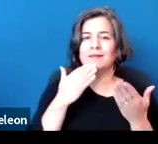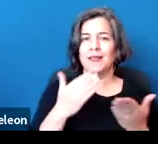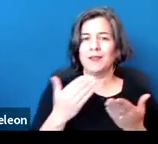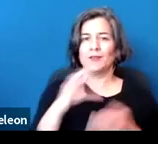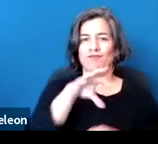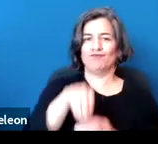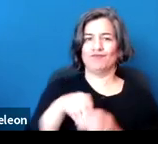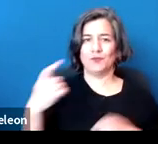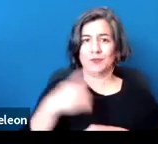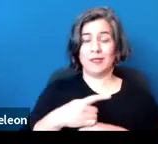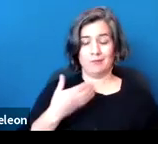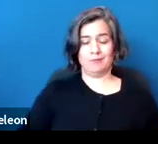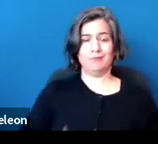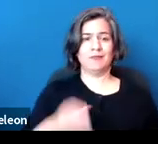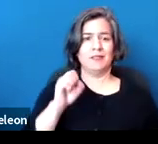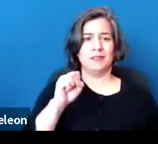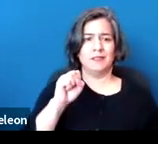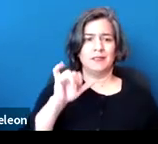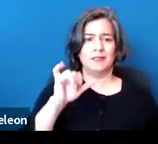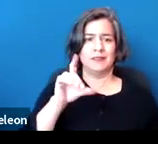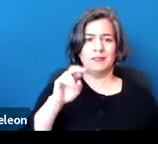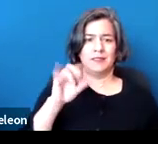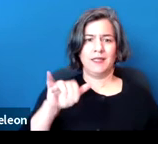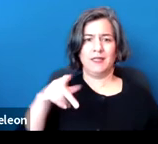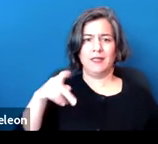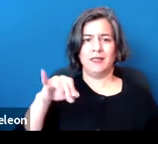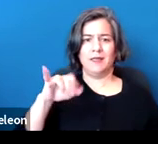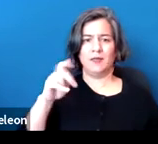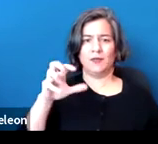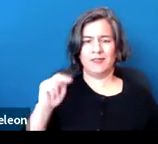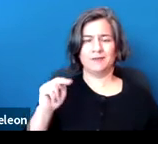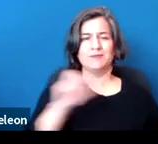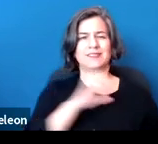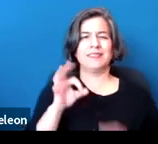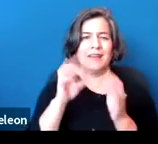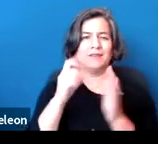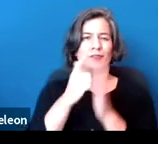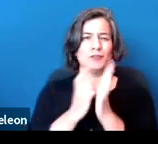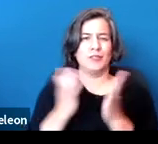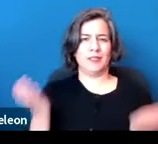My name is Sydney or Syd Pickern, and I'm a staff attorney here at DREDF,